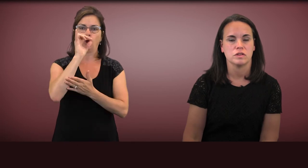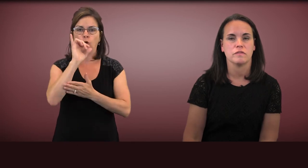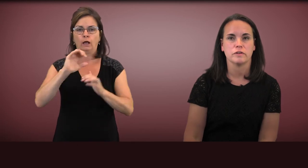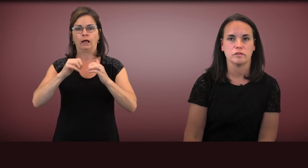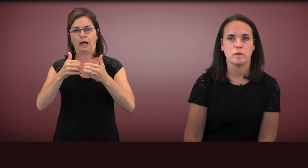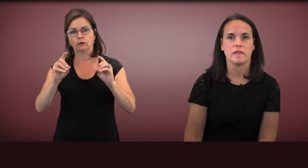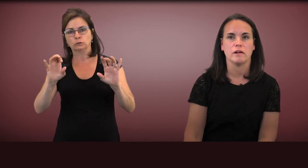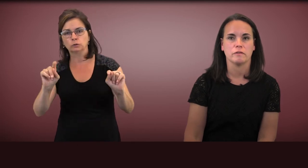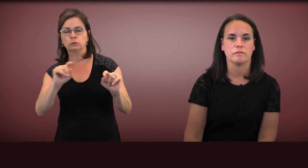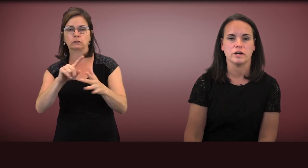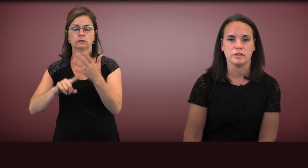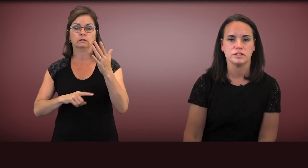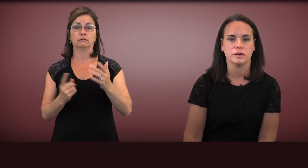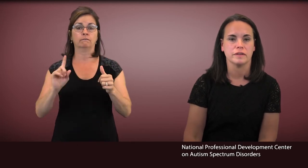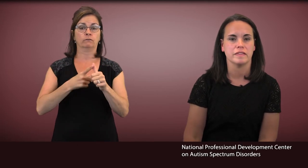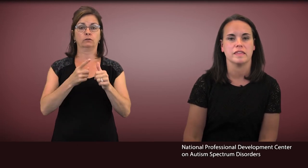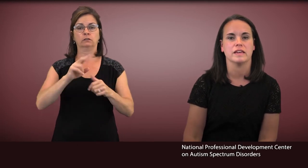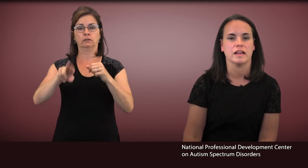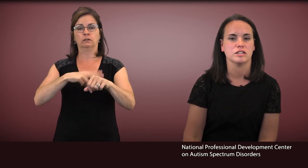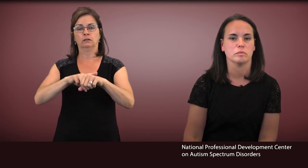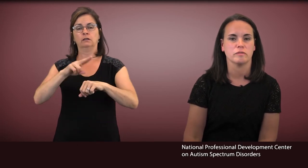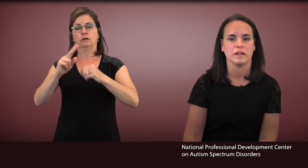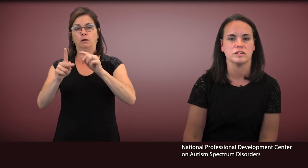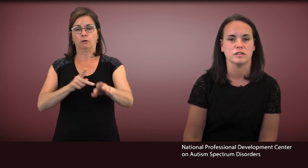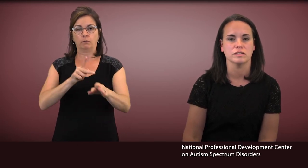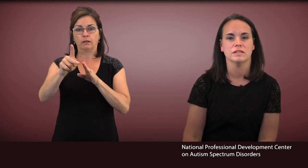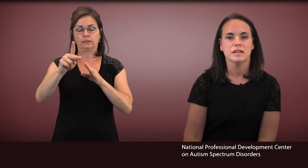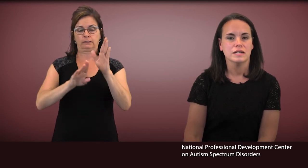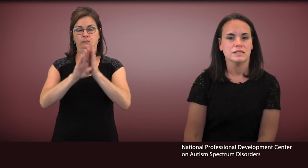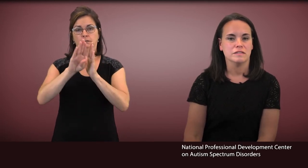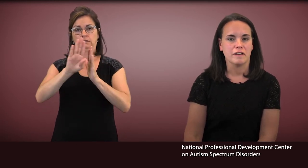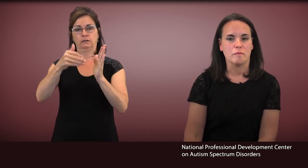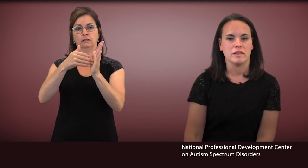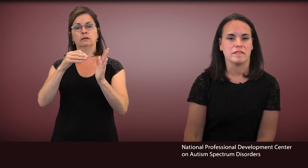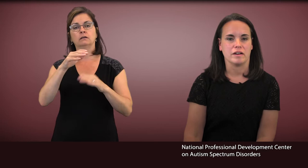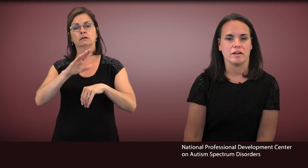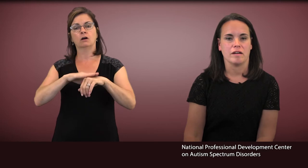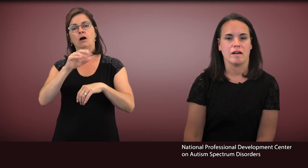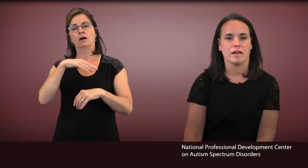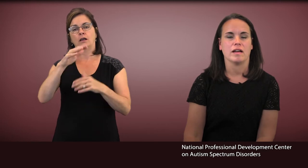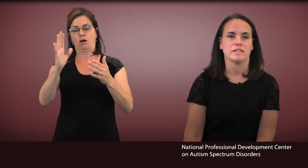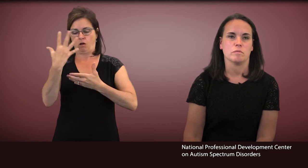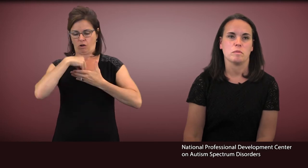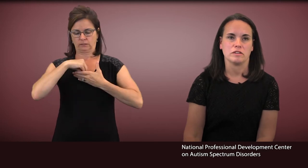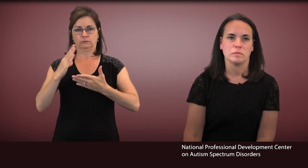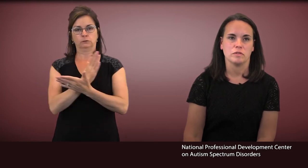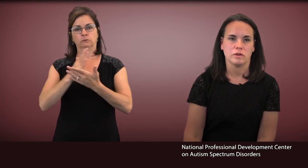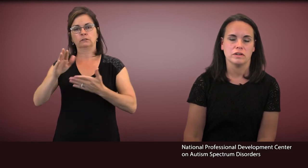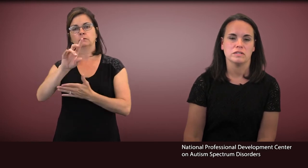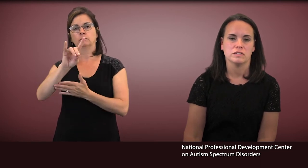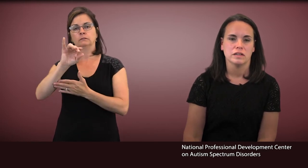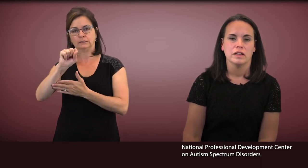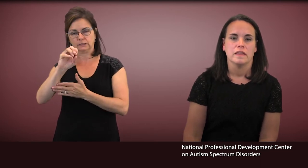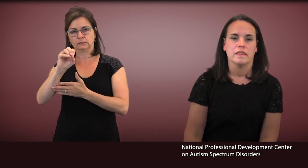The first one that I'll refer you to is the National Professional Development Center on Autism Spectrum Disorders.